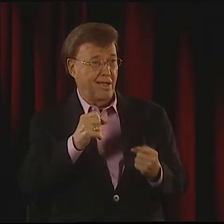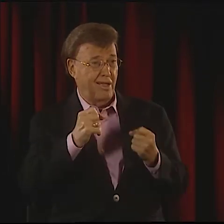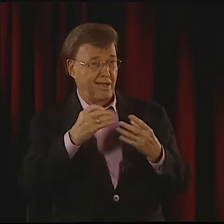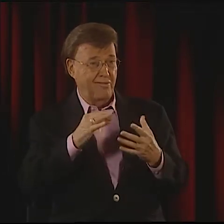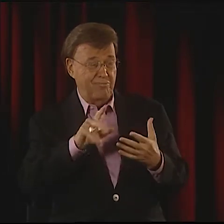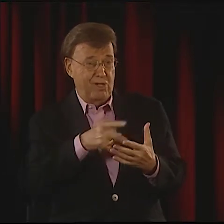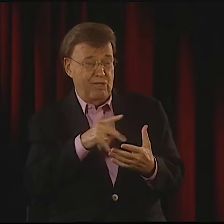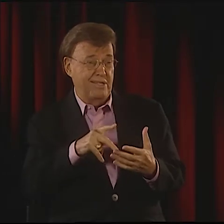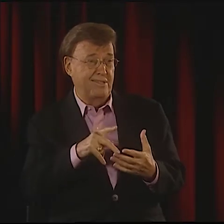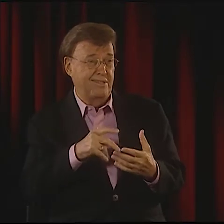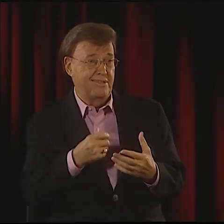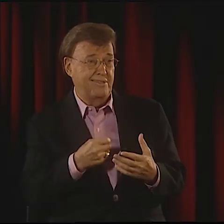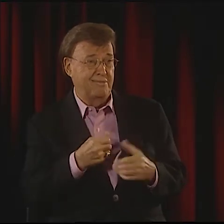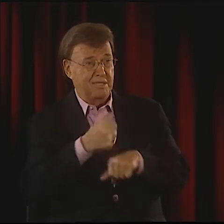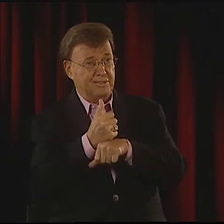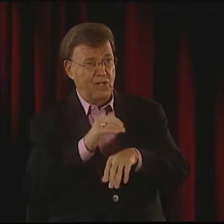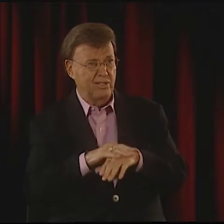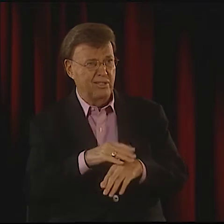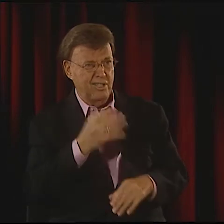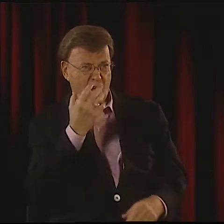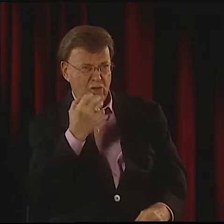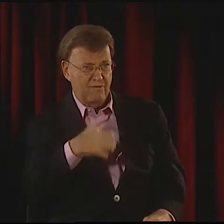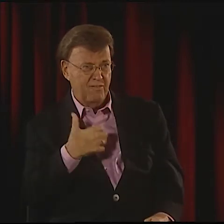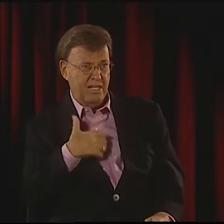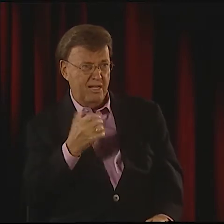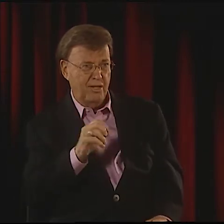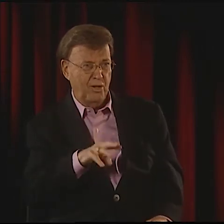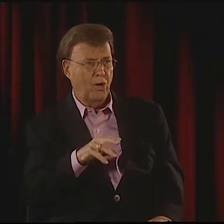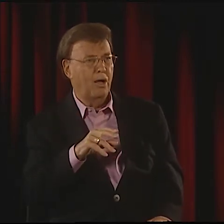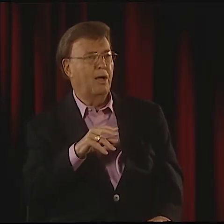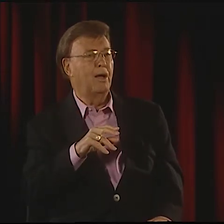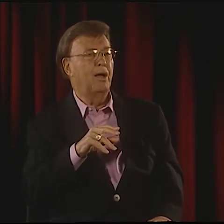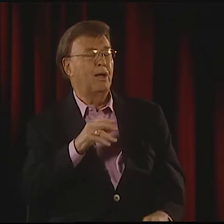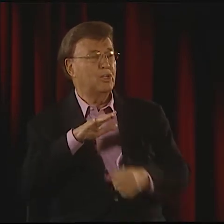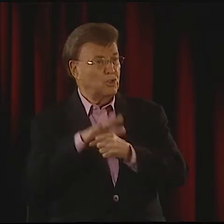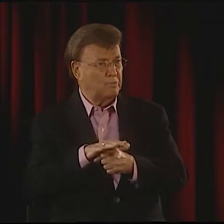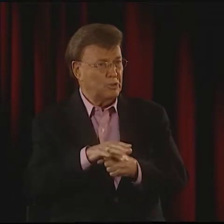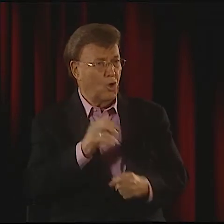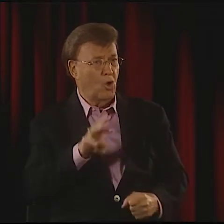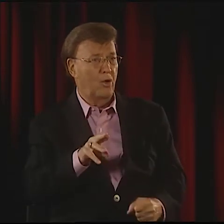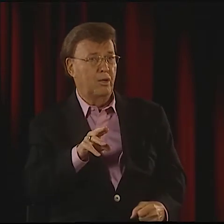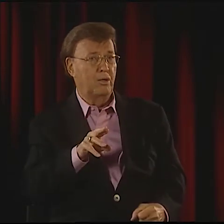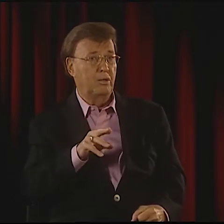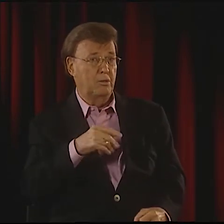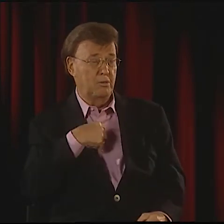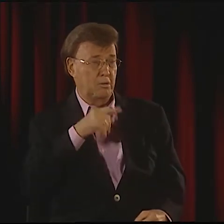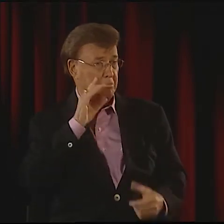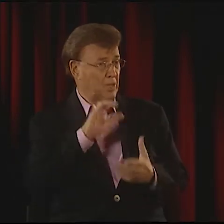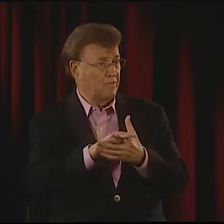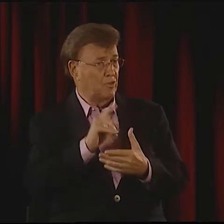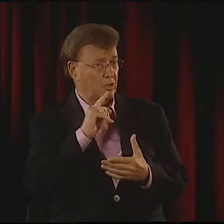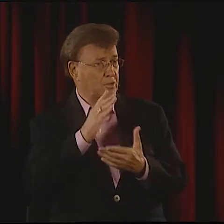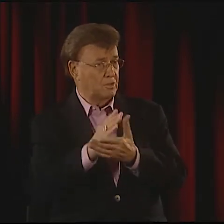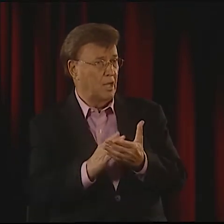I WONDER IF THAT SORT OF POETRY, YOU KNOW, IF IT COMES FROM THAT PLACE OF ANGER,